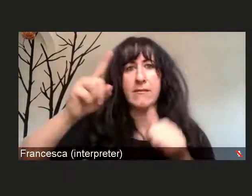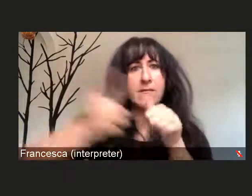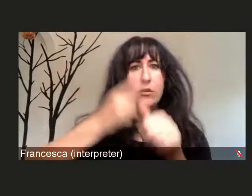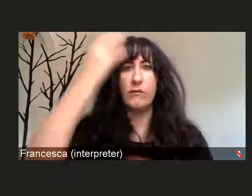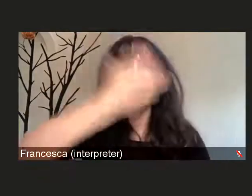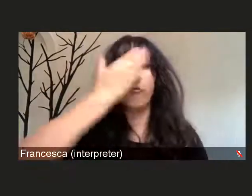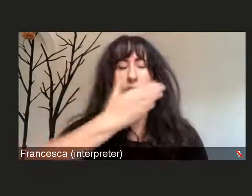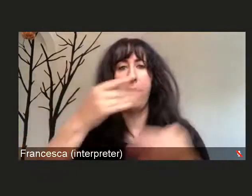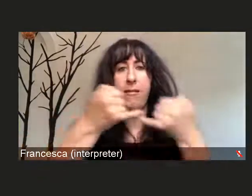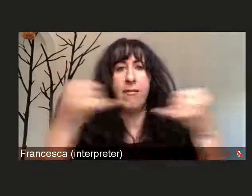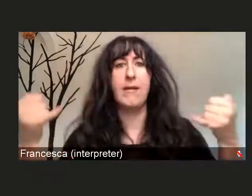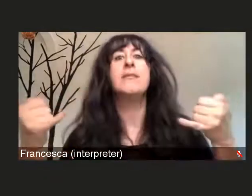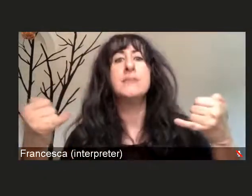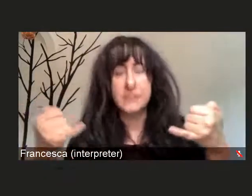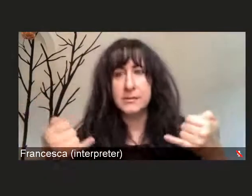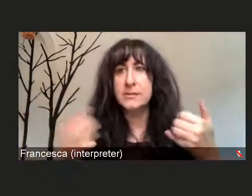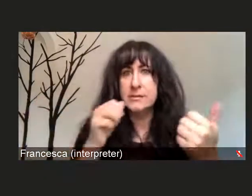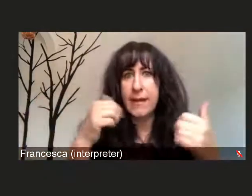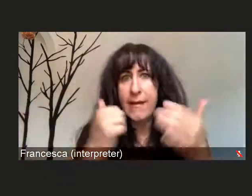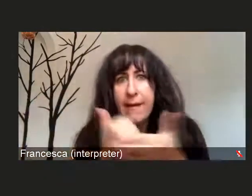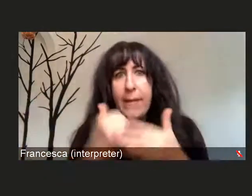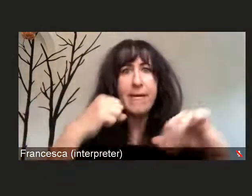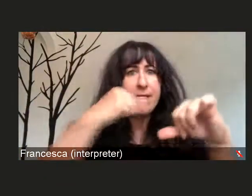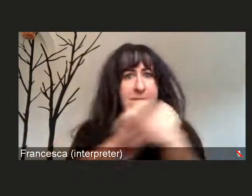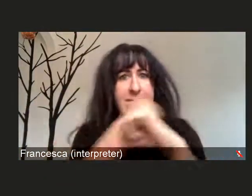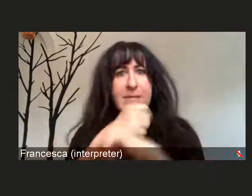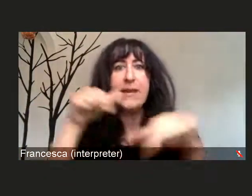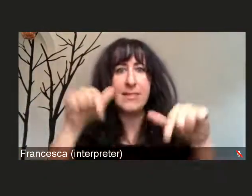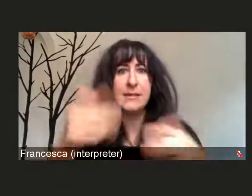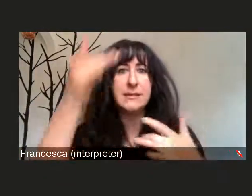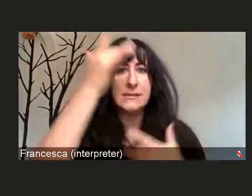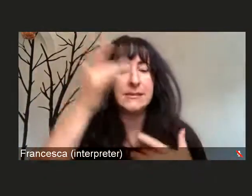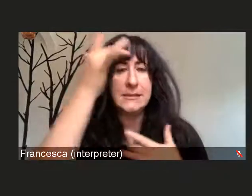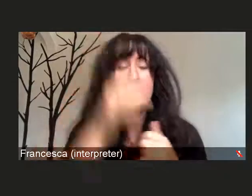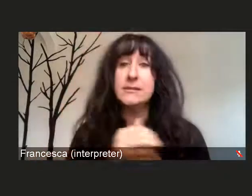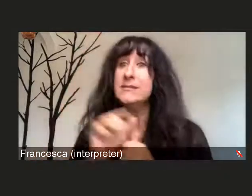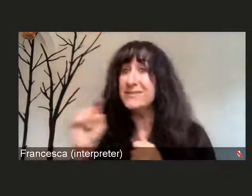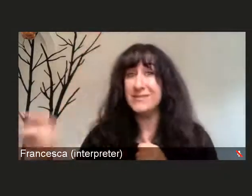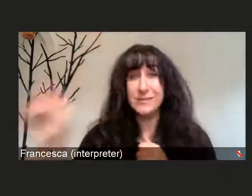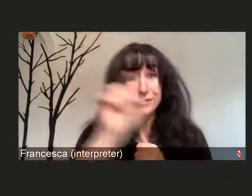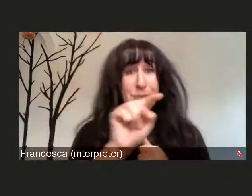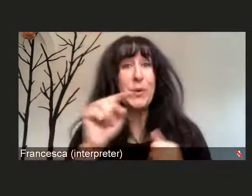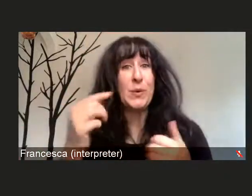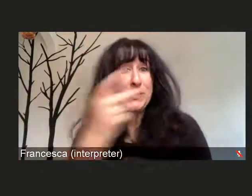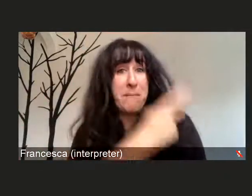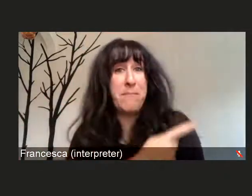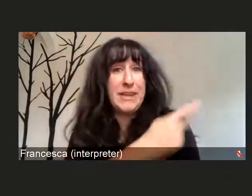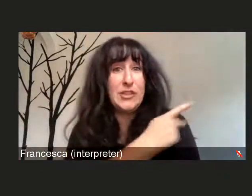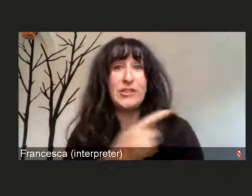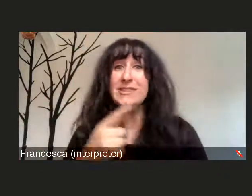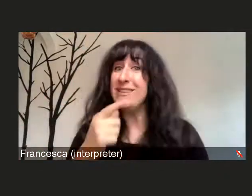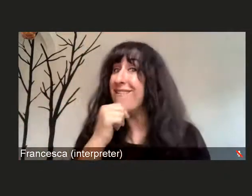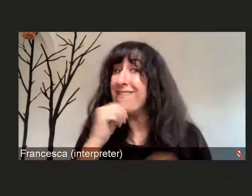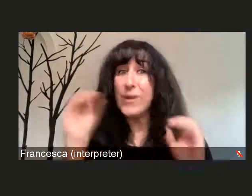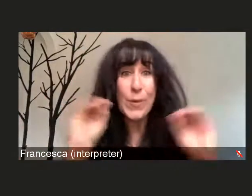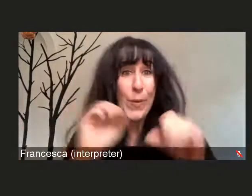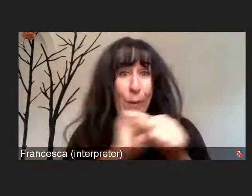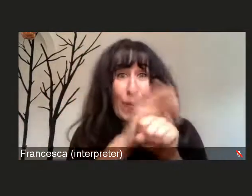into the hospital with all their medical problems, the strokes, their heart attacks, injuries, all their issues.